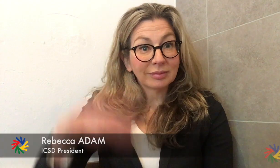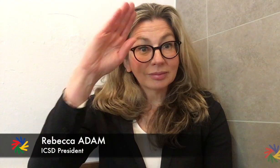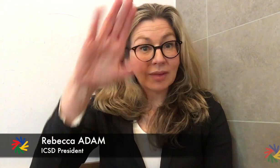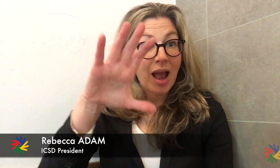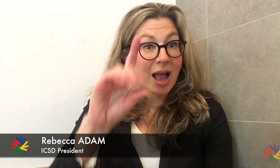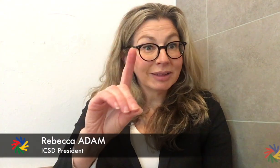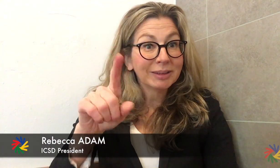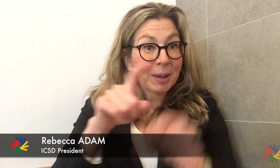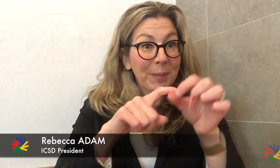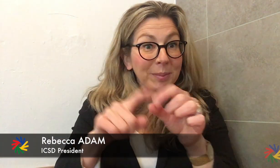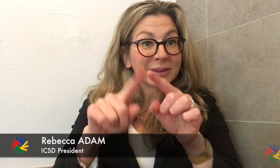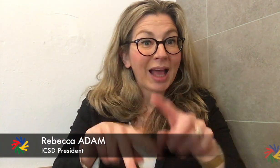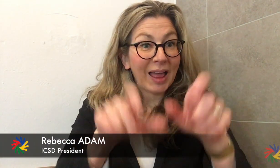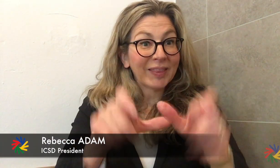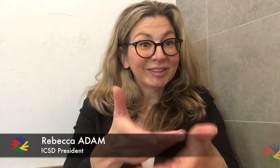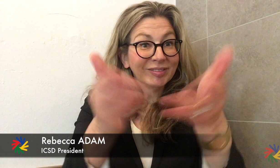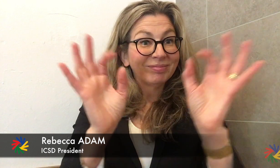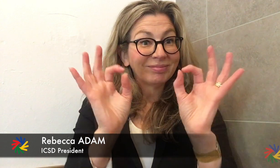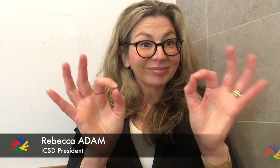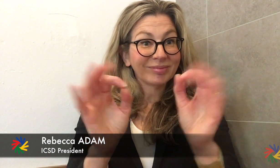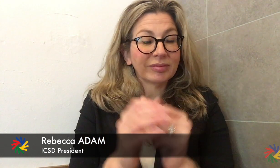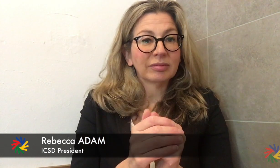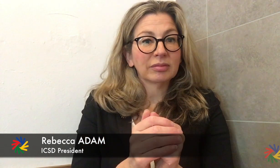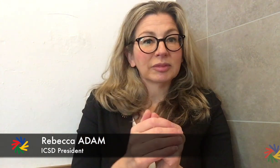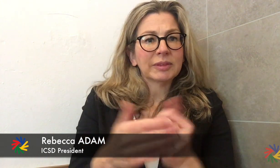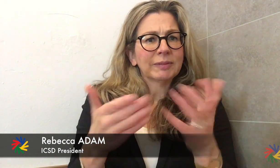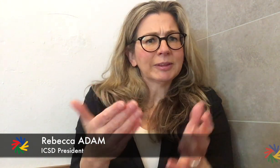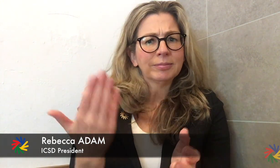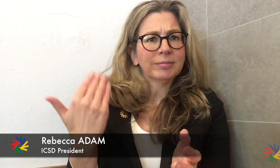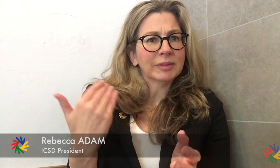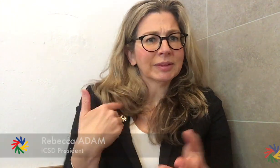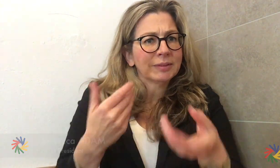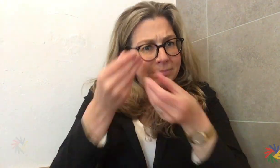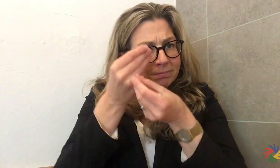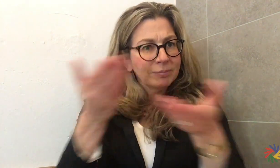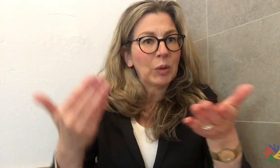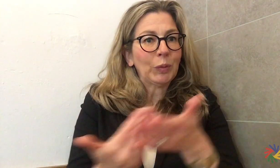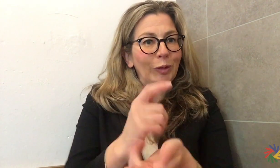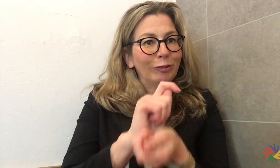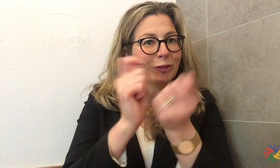Dear ICSD Members and Athletes, The last time I spoke with you about the ICSD Reform Commission,